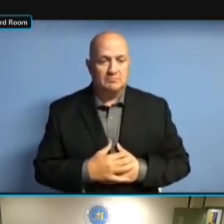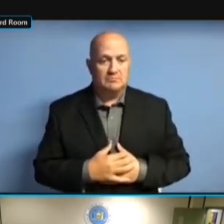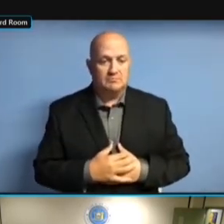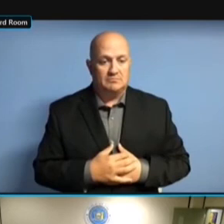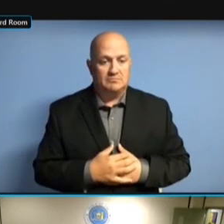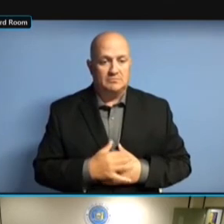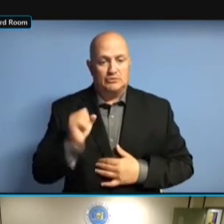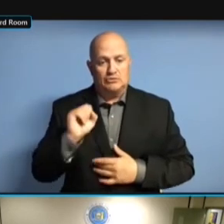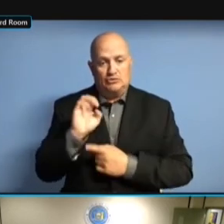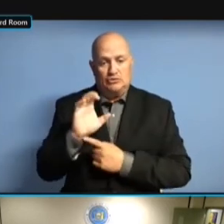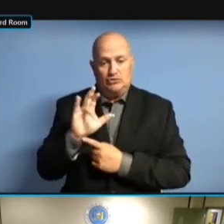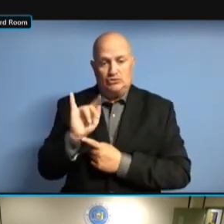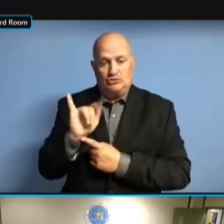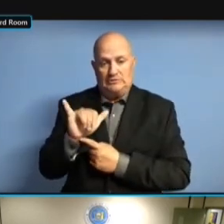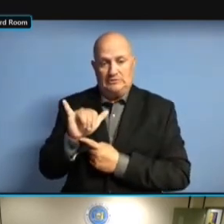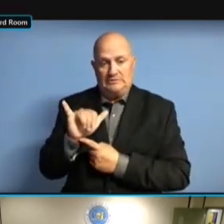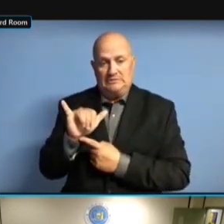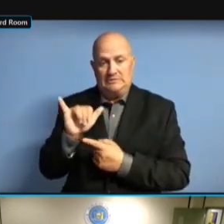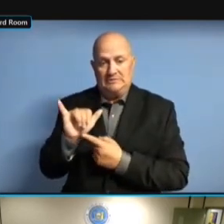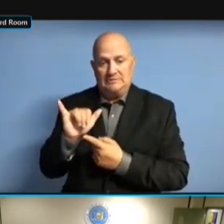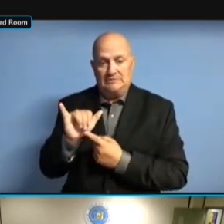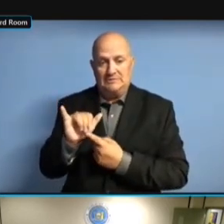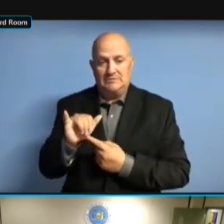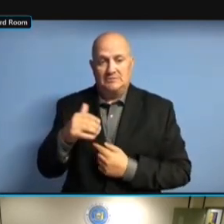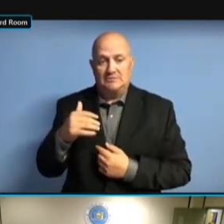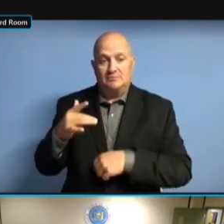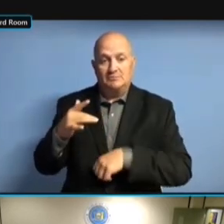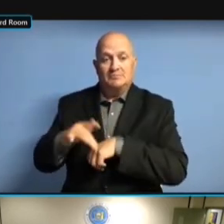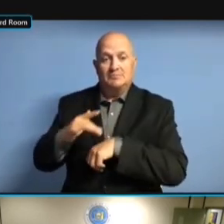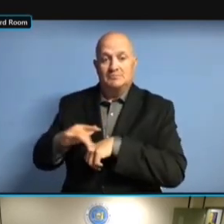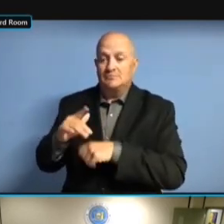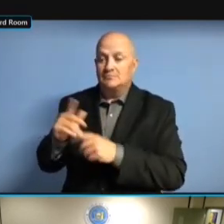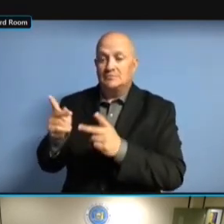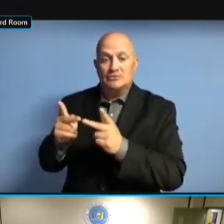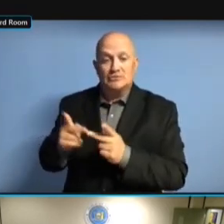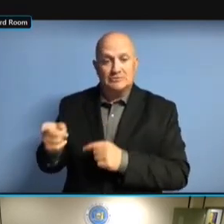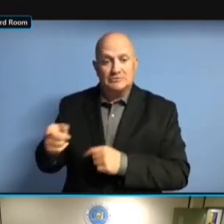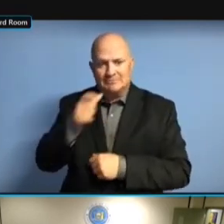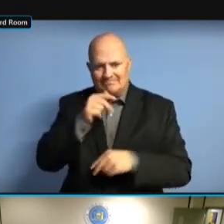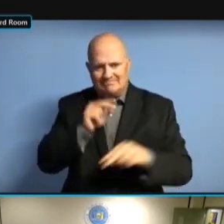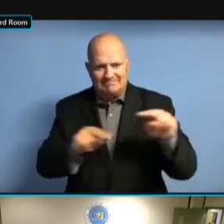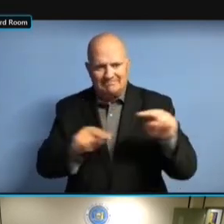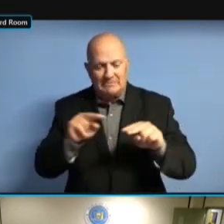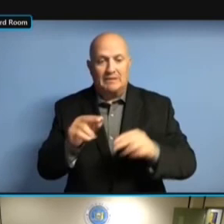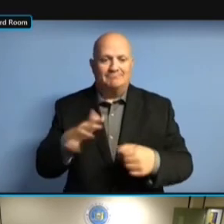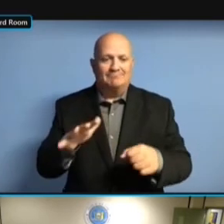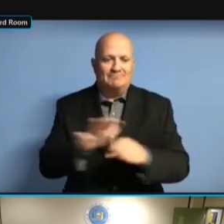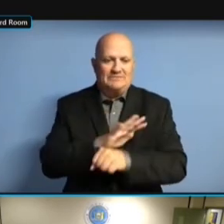BEN SPEAR SERVED AS THE DIRECTOR OF THE SECURE BEN SPEAR SERVED AS THE DIRECTOR OF THE SECURE ELECTION BEN SPEAR SERVED AS THE DIRECTOR OF THE SECURE ELECTION CENTER. OF THE SECURE ELECTION CENTER. OF THE SECURE ELECTION CENTER. HE OF THE SECURE ELECTION CENTER. HE POSSESSES OF THE SECURE ELECTION CENTER. HE POSSESSES A OF THE SECURE ELECTION CENTER. HE POSSESSES A DEGREE OF THE SECURE ELECTION CENTER. HE POSSESSES A DEGREE IN OF THE SECURE ELECTION CENTER. HE POSSESSES A DEGREE IN PUBLIC HE POSSESSES A DEGREE IN PUBLIC HE POSSESSES A DEGREE IN PUBLIC ADMINISTRATION HE POSSESSES A DEGREE IN PUBLIC ADMINISTRATION AND HE POSSESSES A DEGREE IN PUBLIC ADMINISTRATION AND IS HE POSSESSES A DEGREE IN PUBLIC ADMINISTRATION AND IS FORMER ADMINISTRATION AND IS FORMER ADMINISTRATION AND IS FORMER DIRECTOR ADMINISTRATION AND IS FORMER DIRECTOR OF